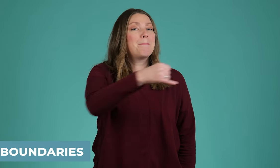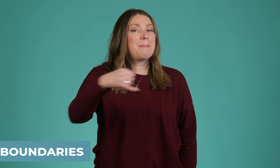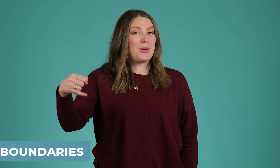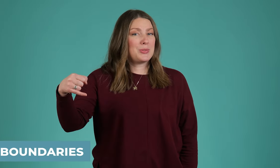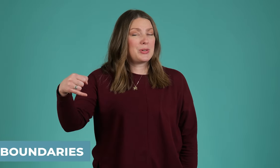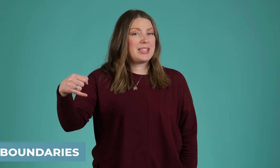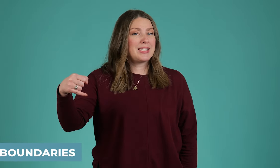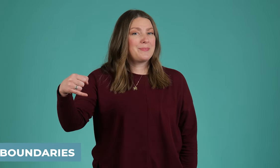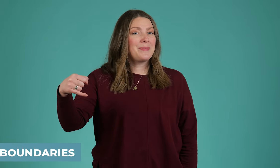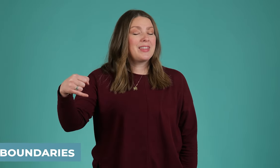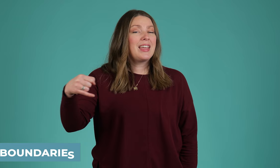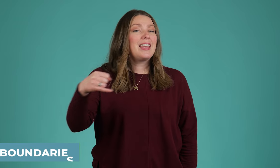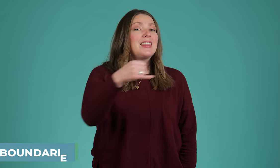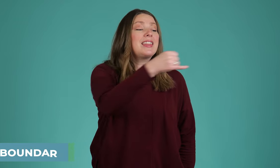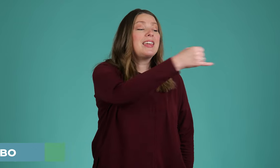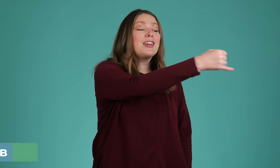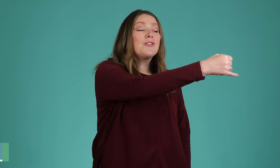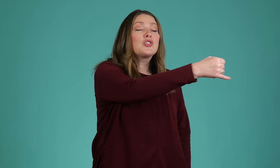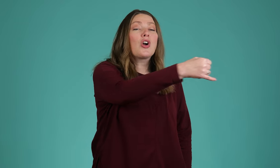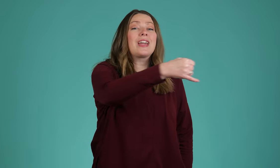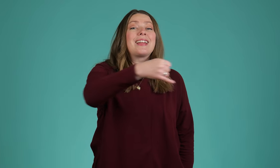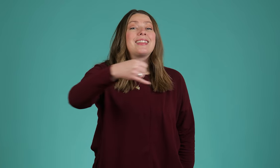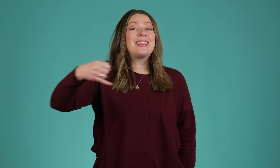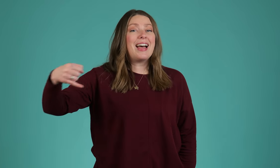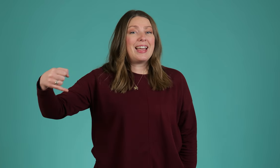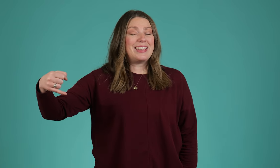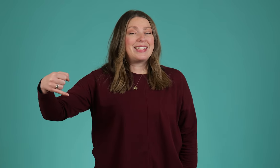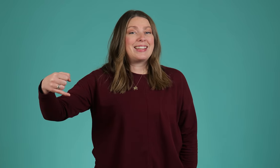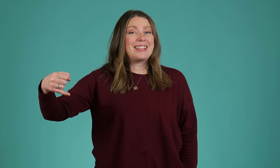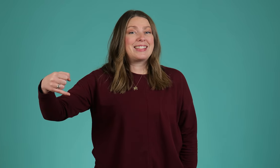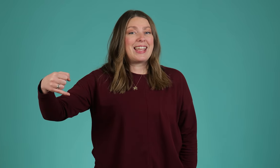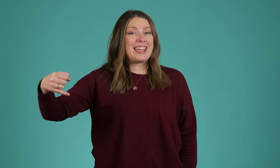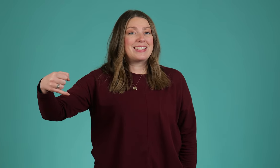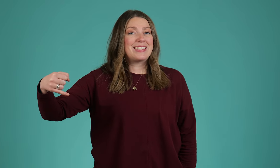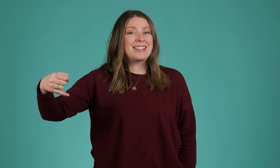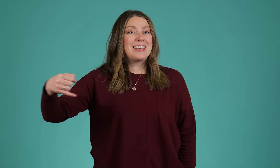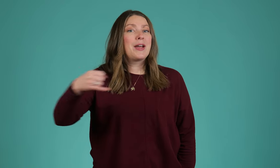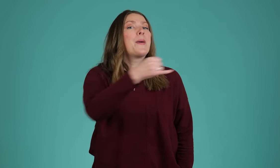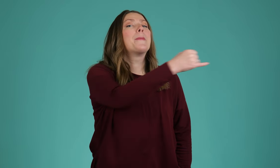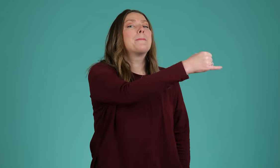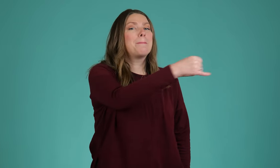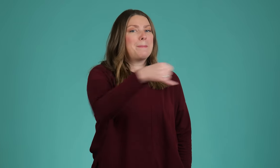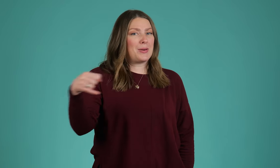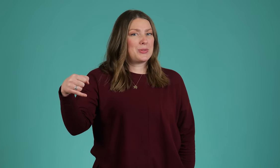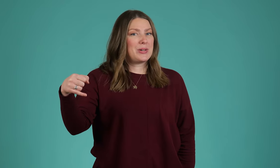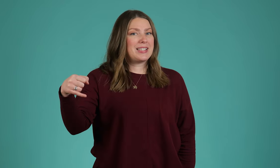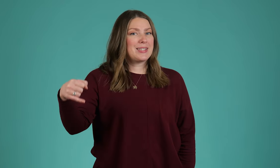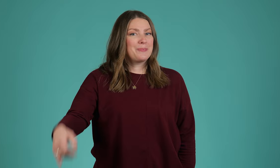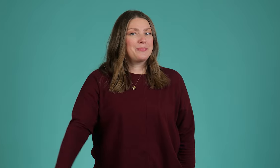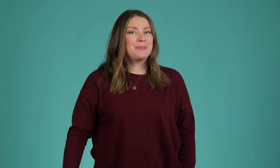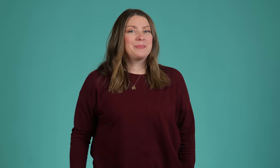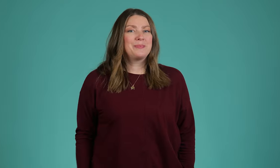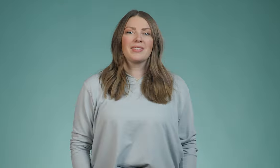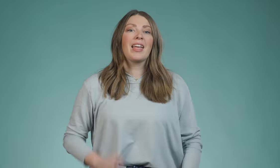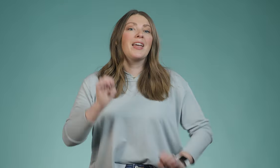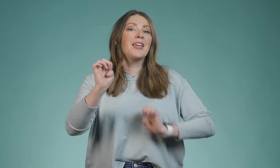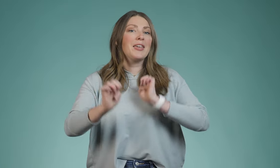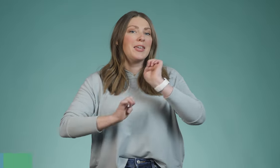boundaries. Think of drawing a line in the sand, boundaries,